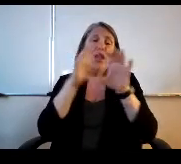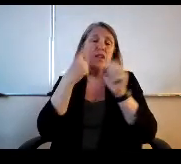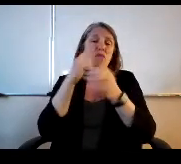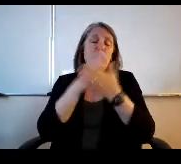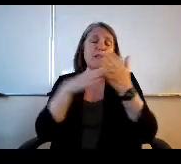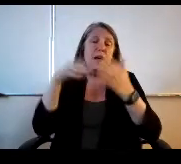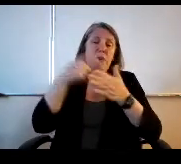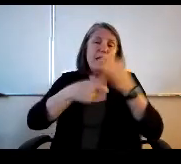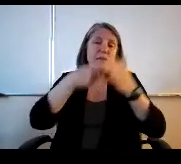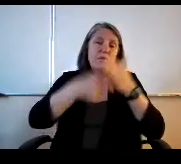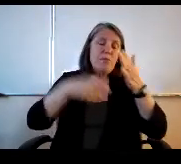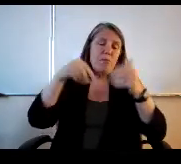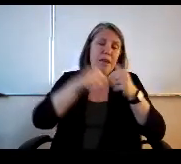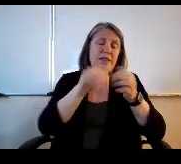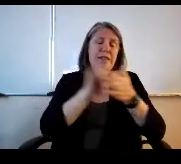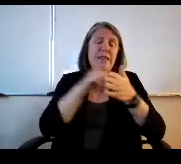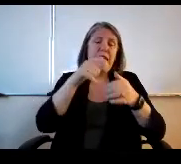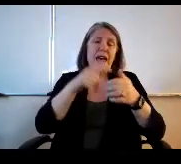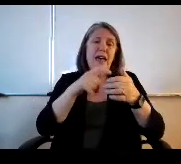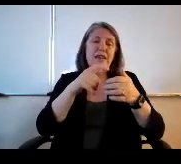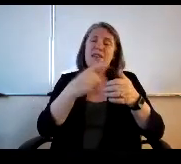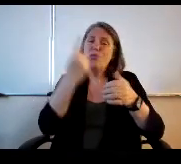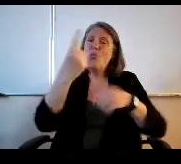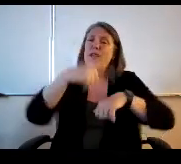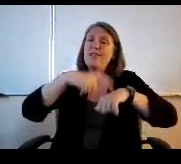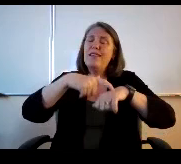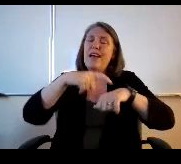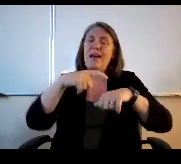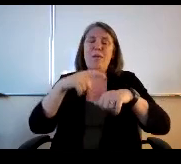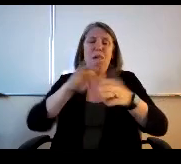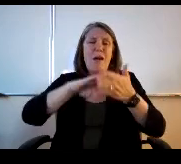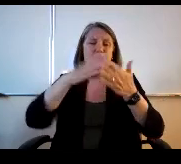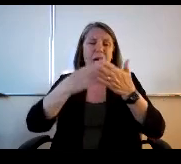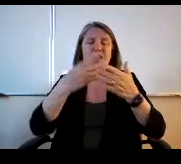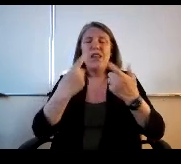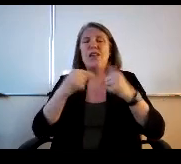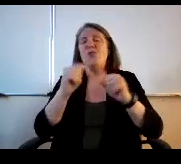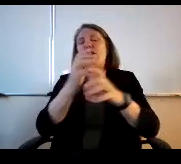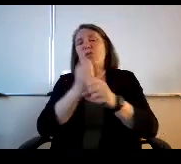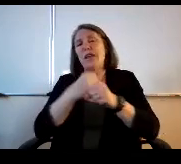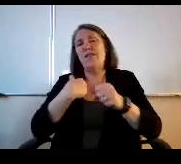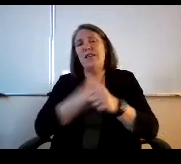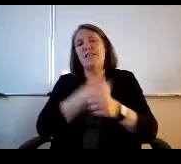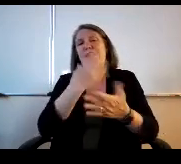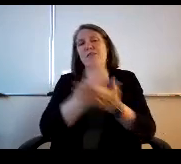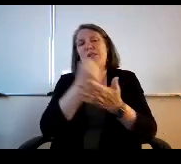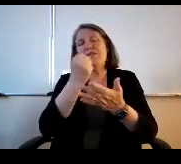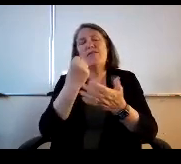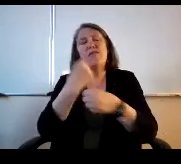that take a one time dollar amount. And really try to give us some leverage over making some purchases